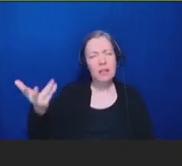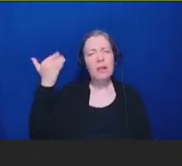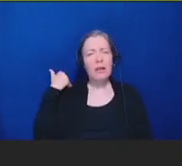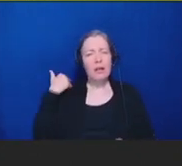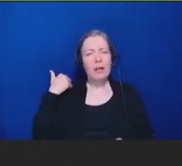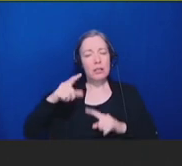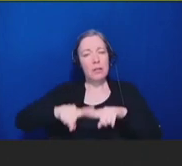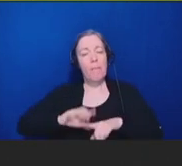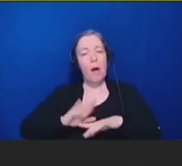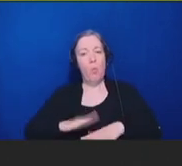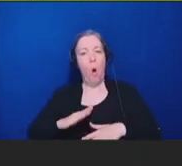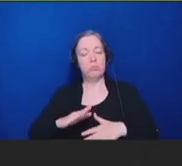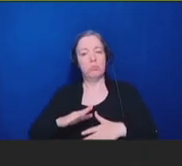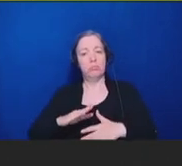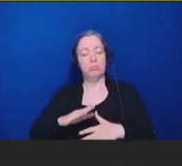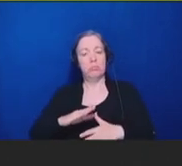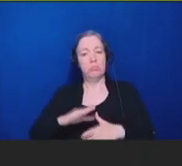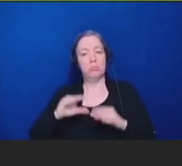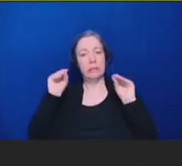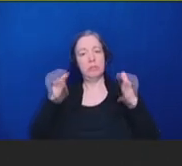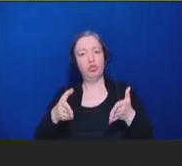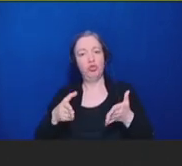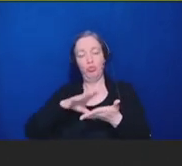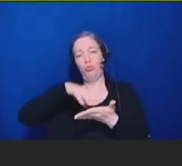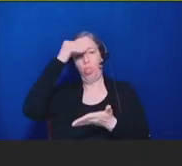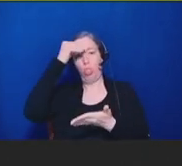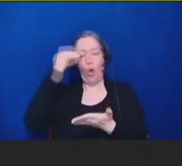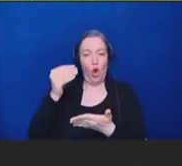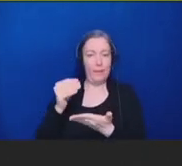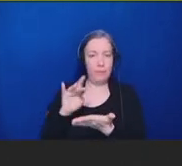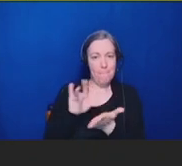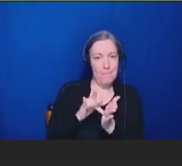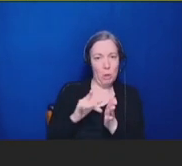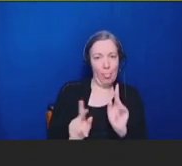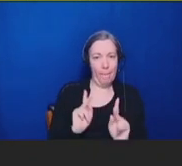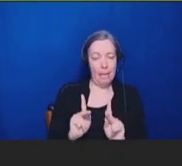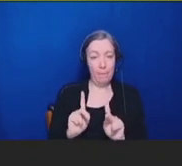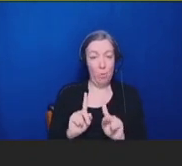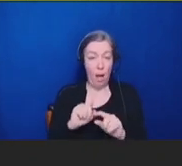intermediaries, we now realize that people were left out simply because they had no access.